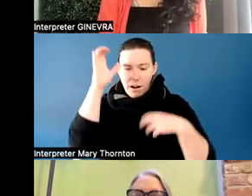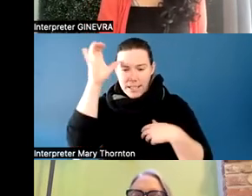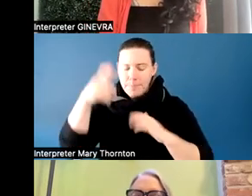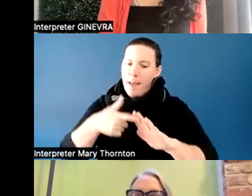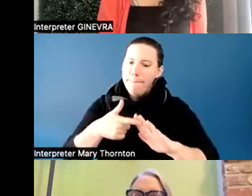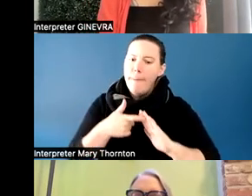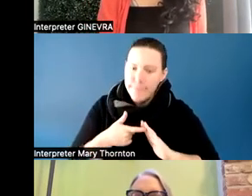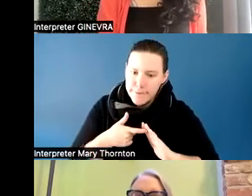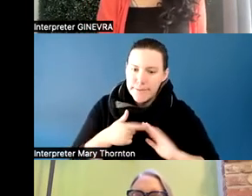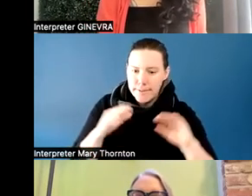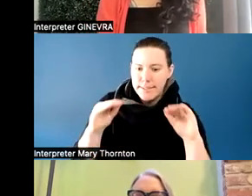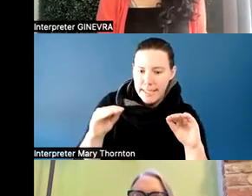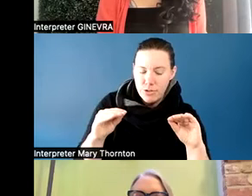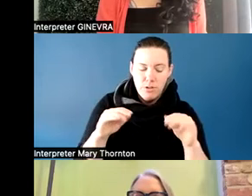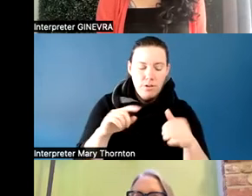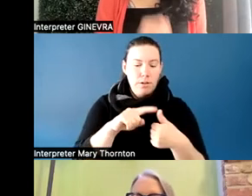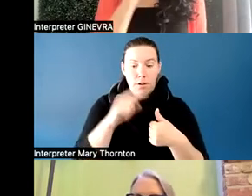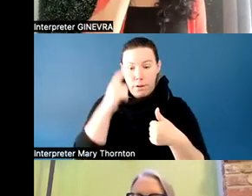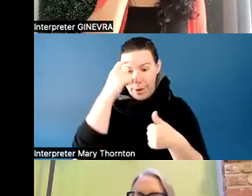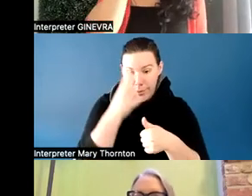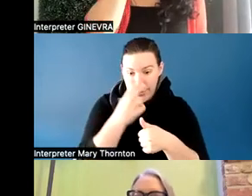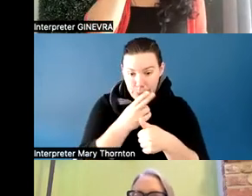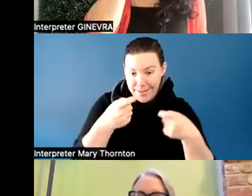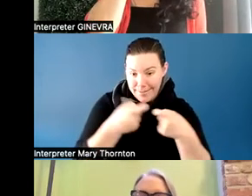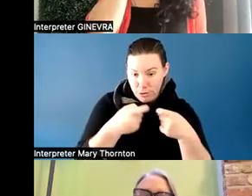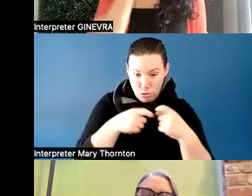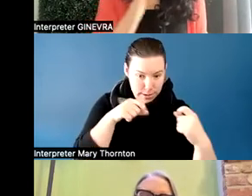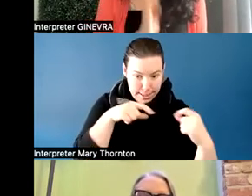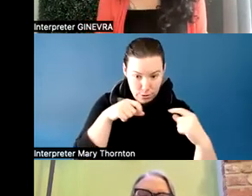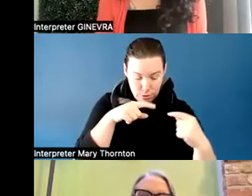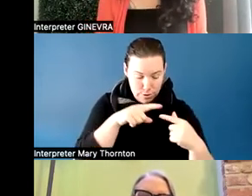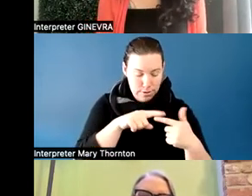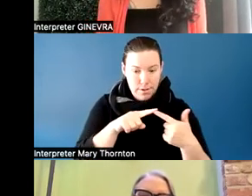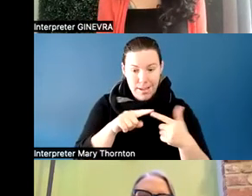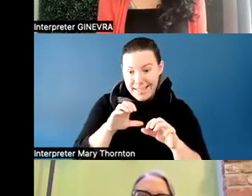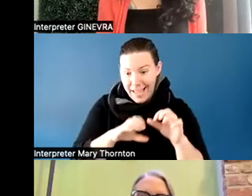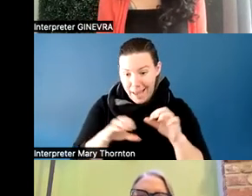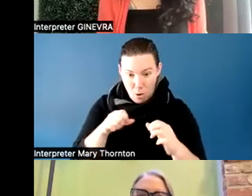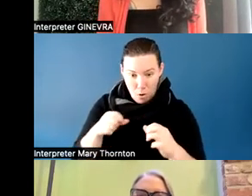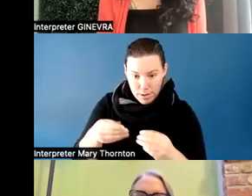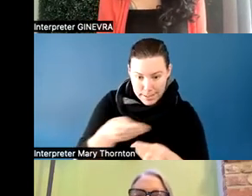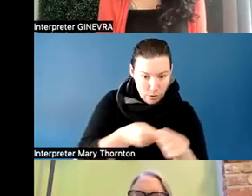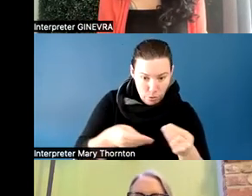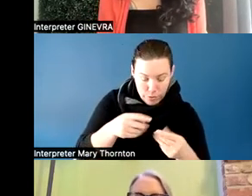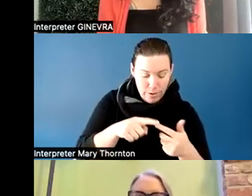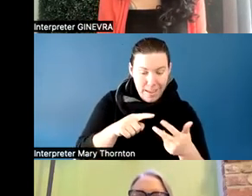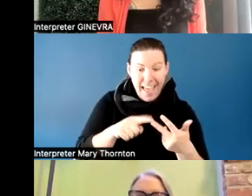is that the brain uses electrical signals and chemical signals, and the brain has a tremendous capacity to change.